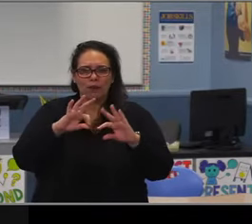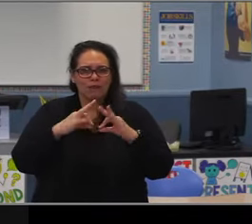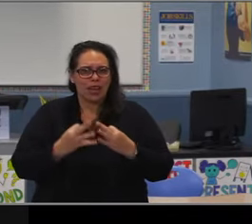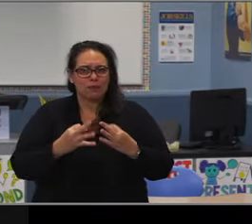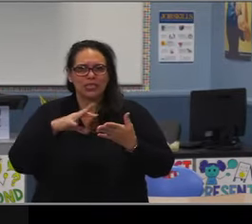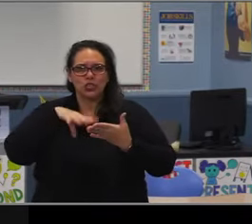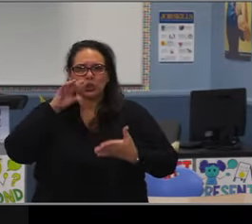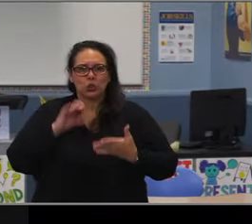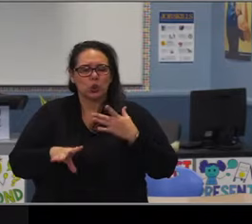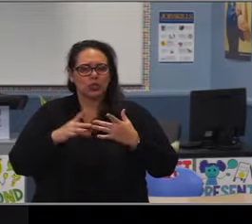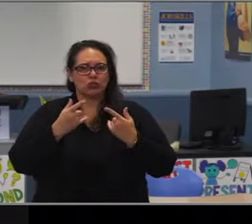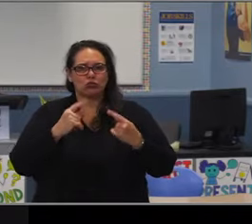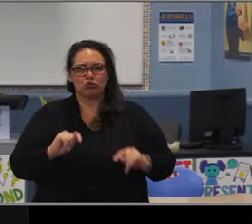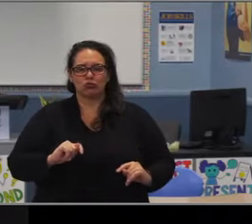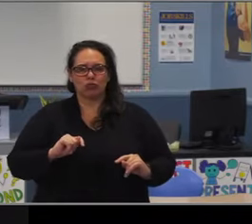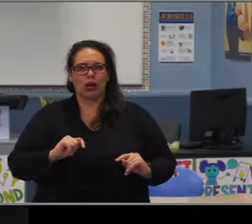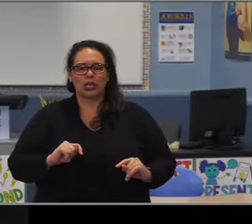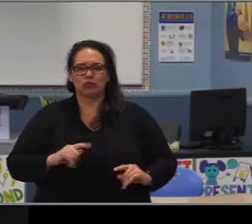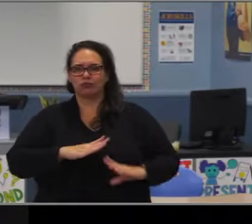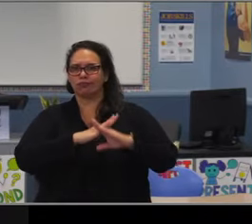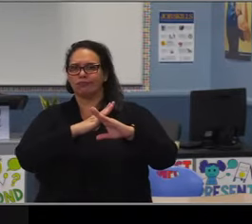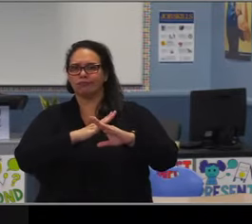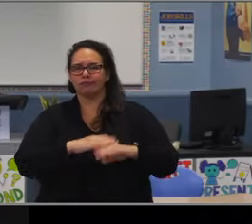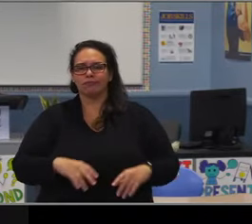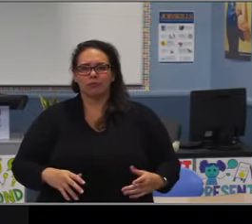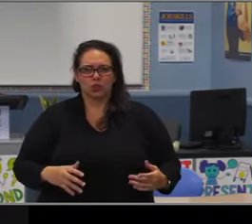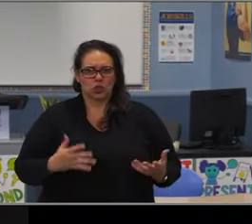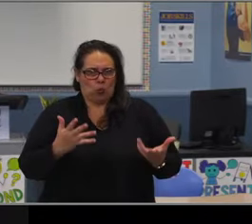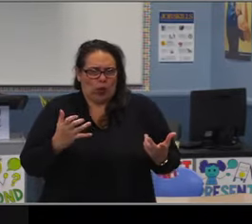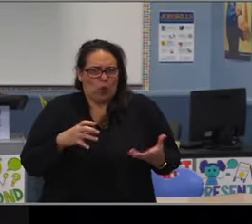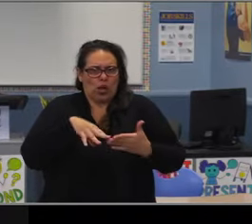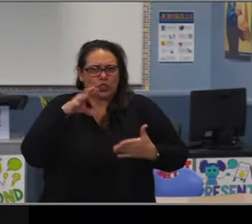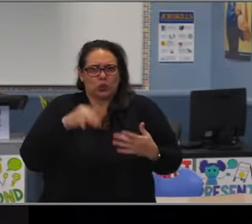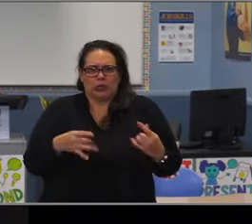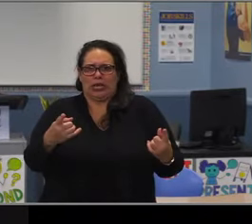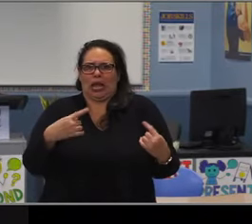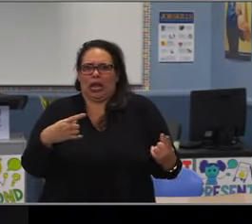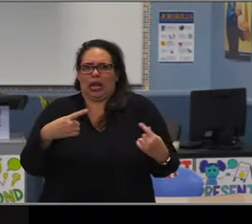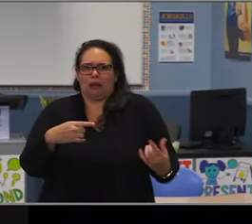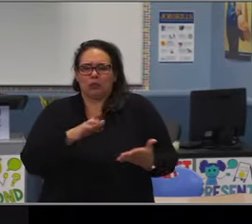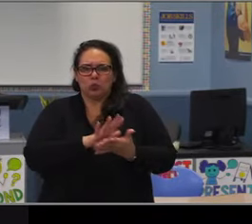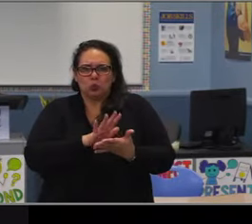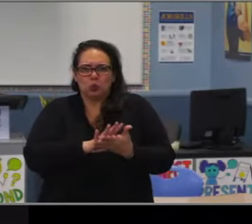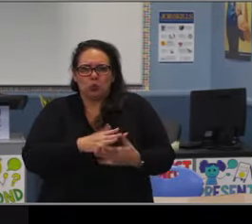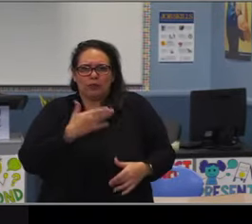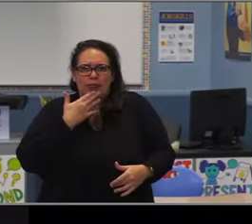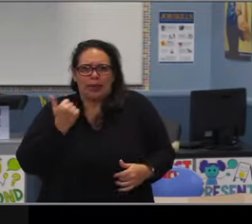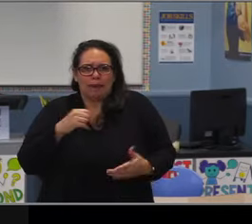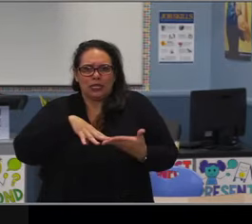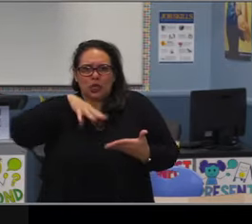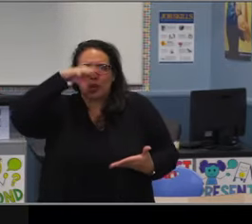Okay. So do we have any questions? DR. Benitez? Thank you, Chris.